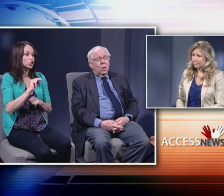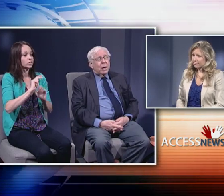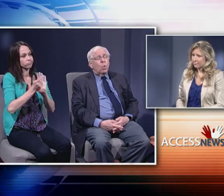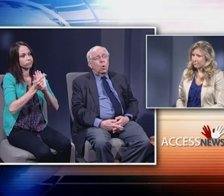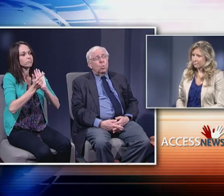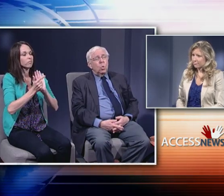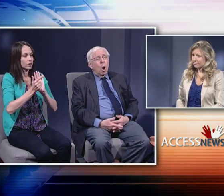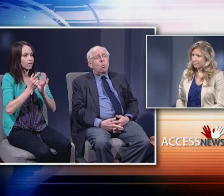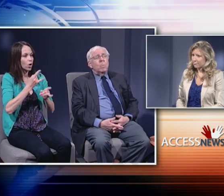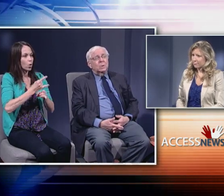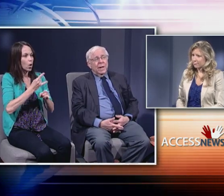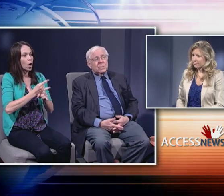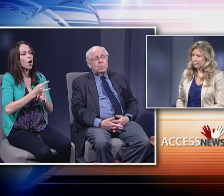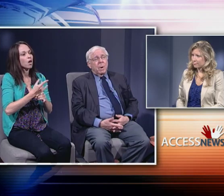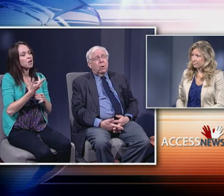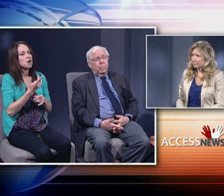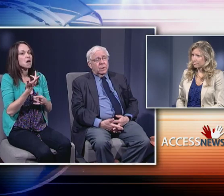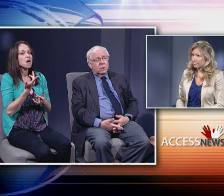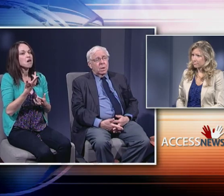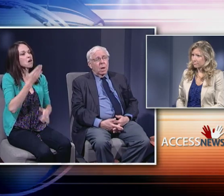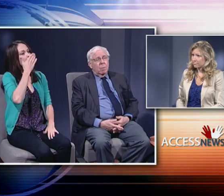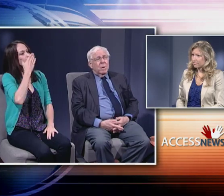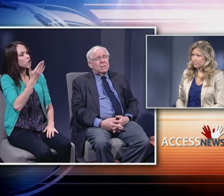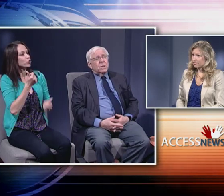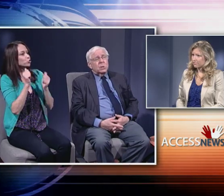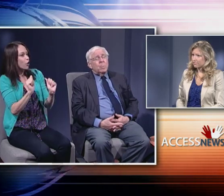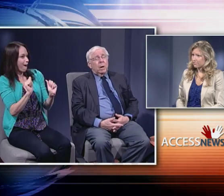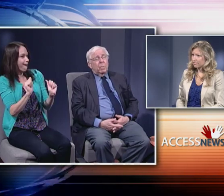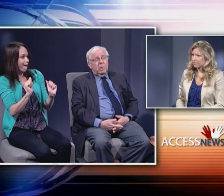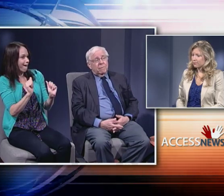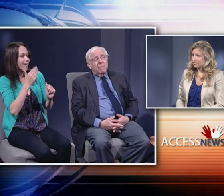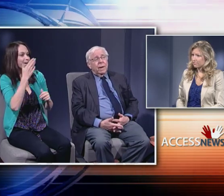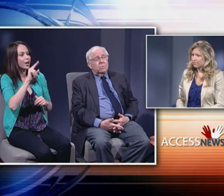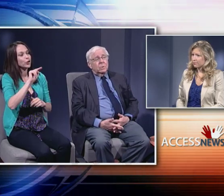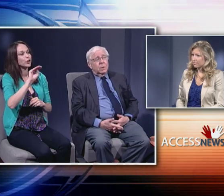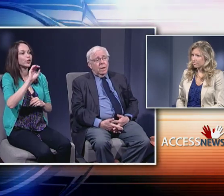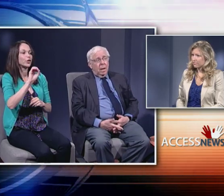a quote "Noble Experiment" but it's an experiment that failed.